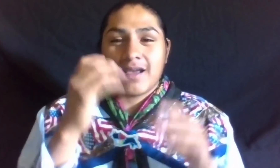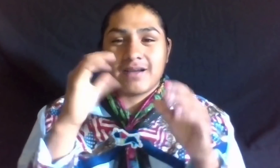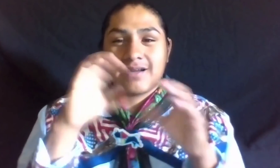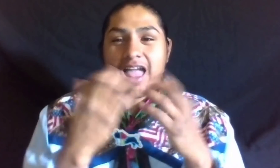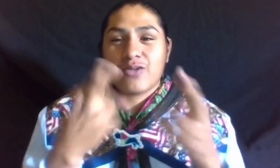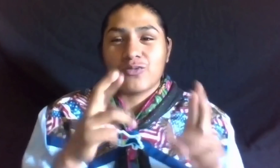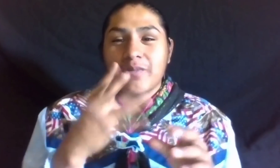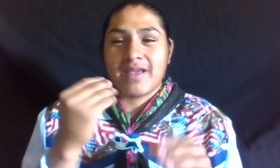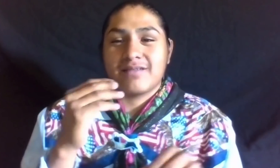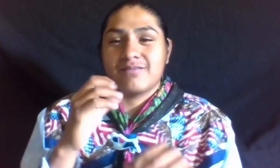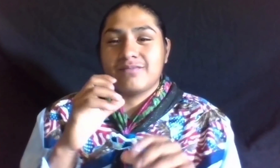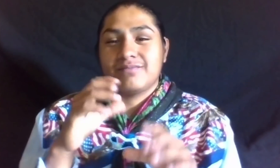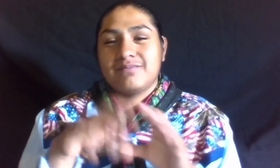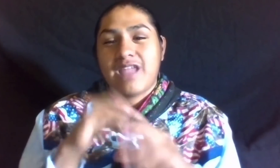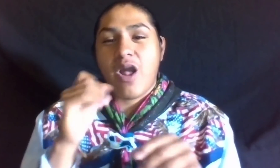AND ON THE BASKETBALL COURT